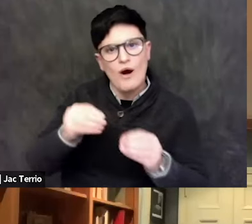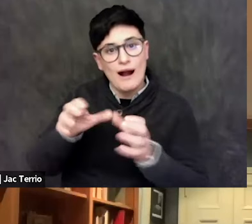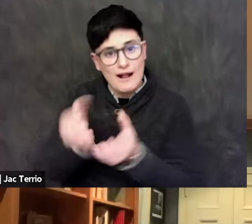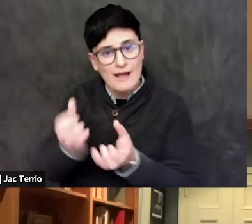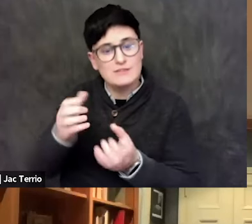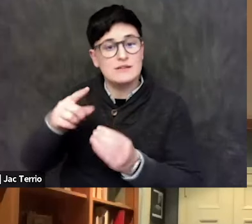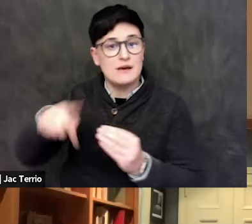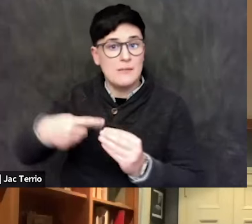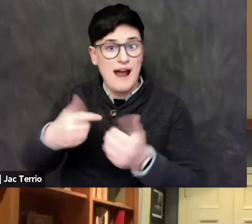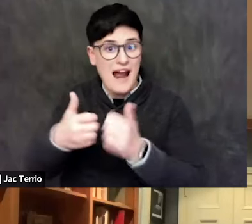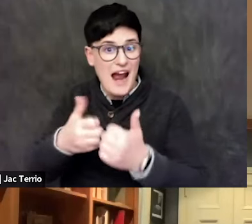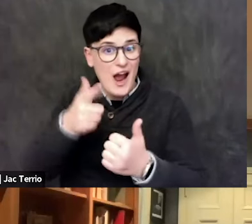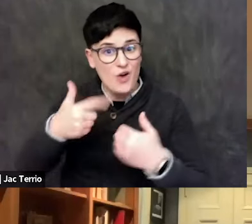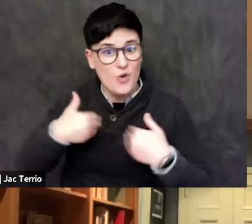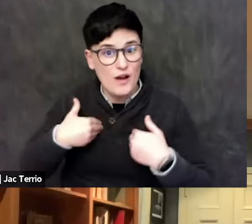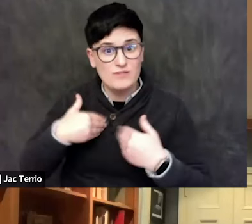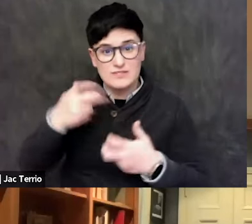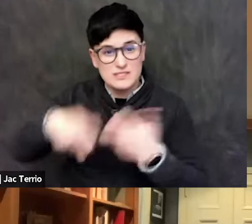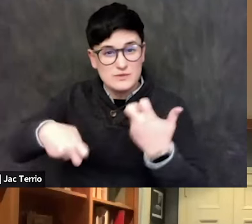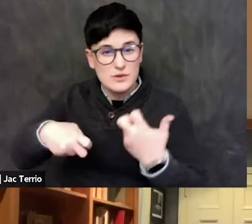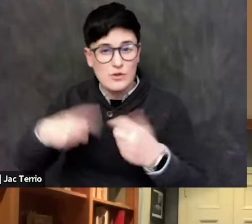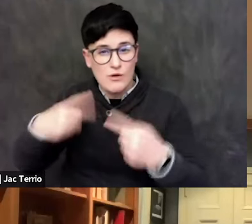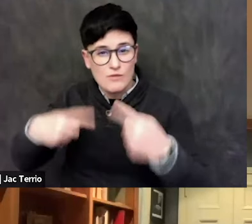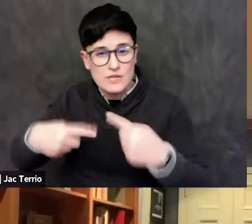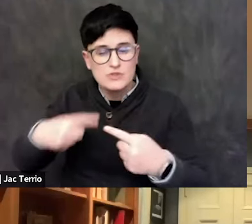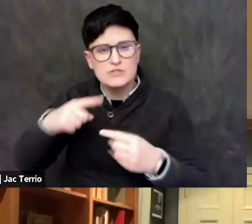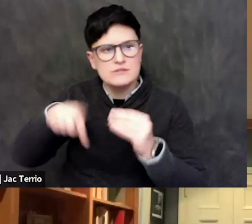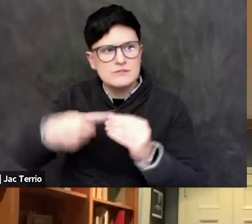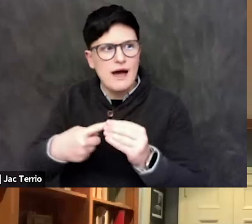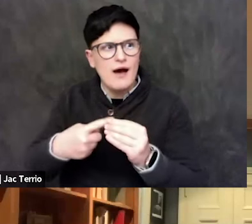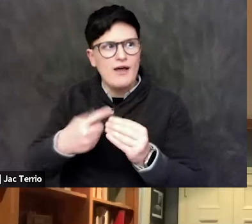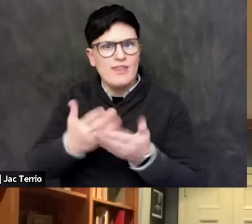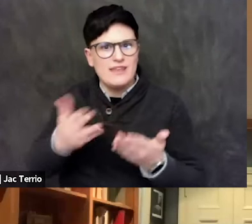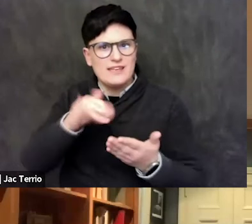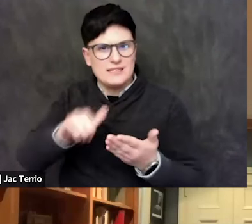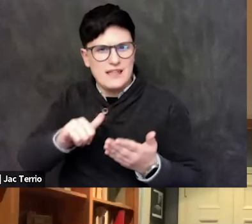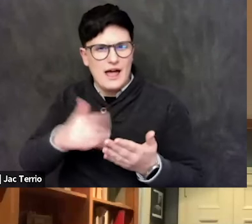on issues that cut you to the core, about the importance of academic freedom and free speech,